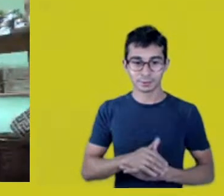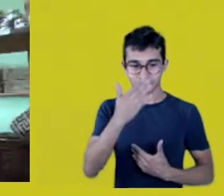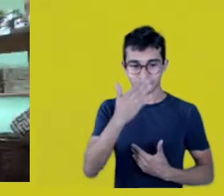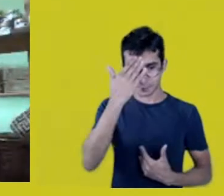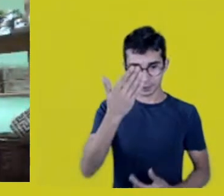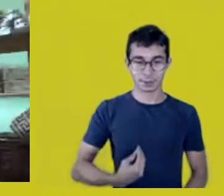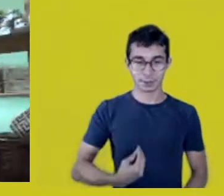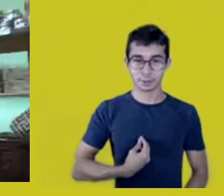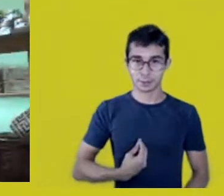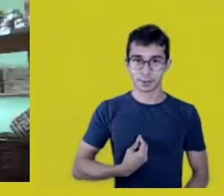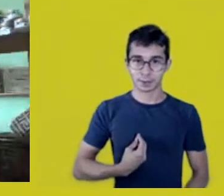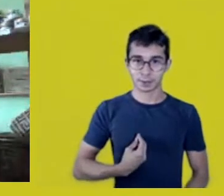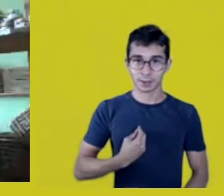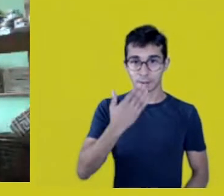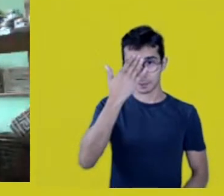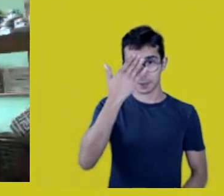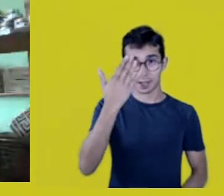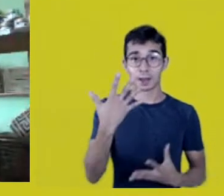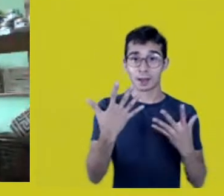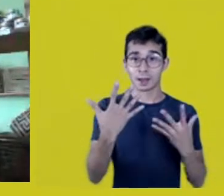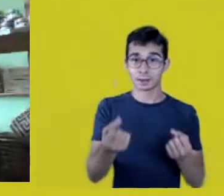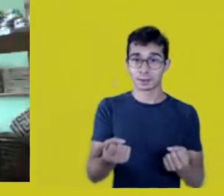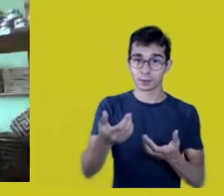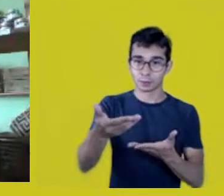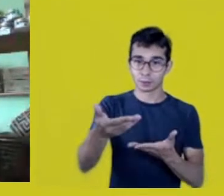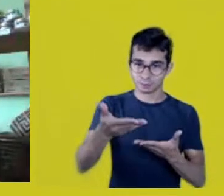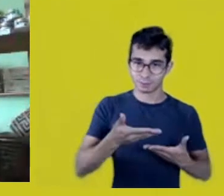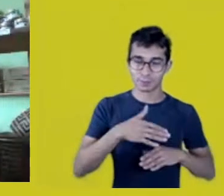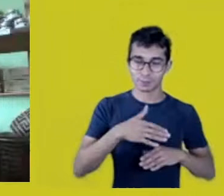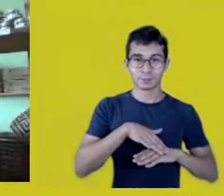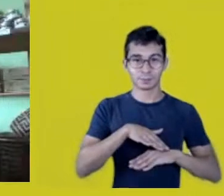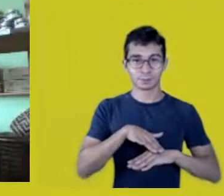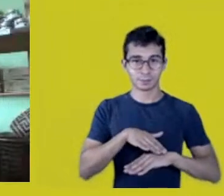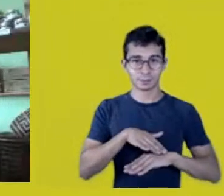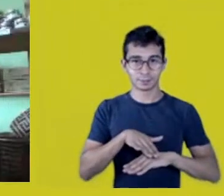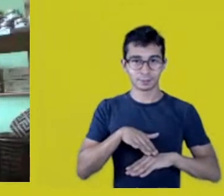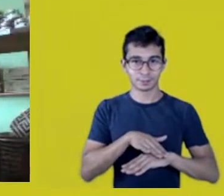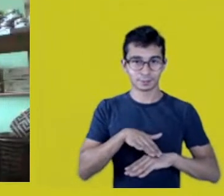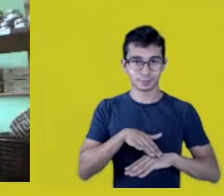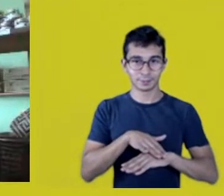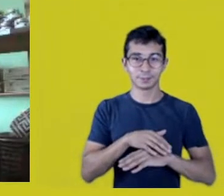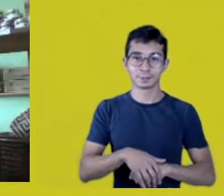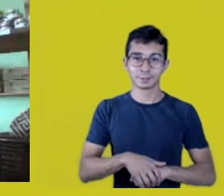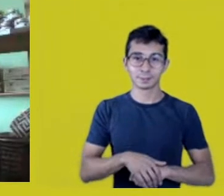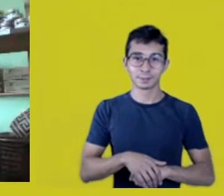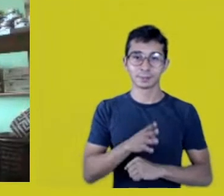for agreeing to chat with us, for sharing with us knowledge